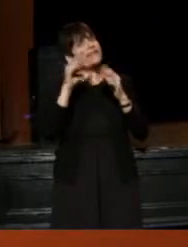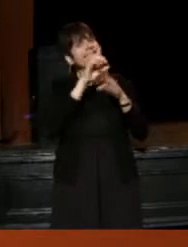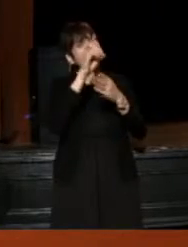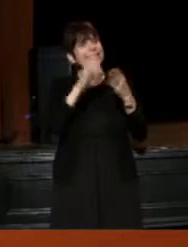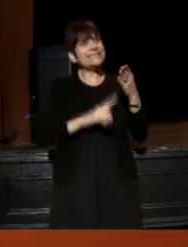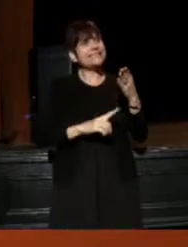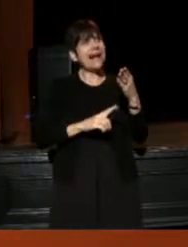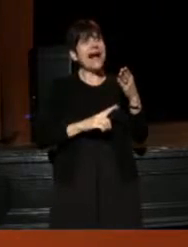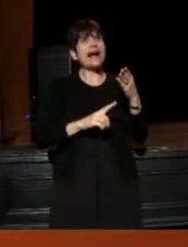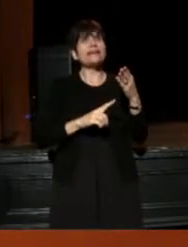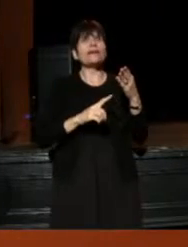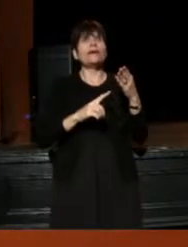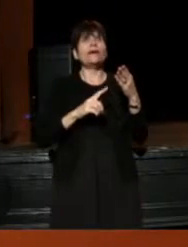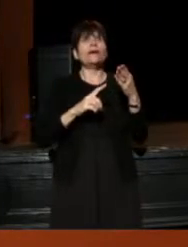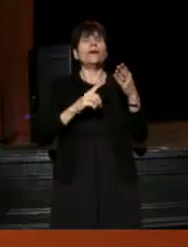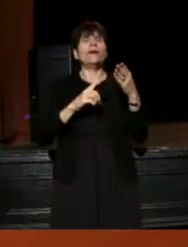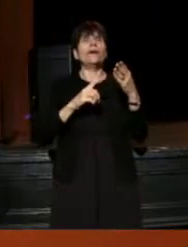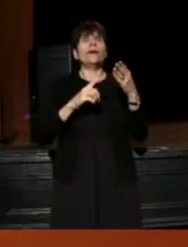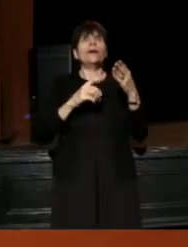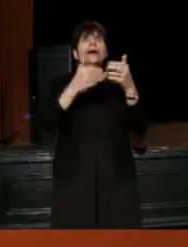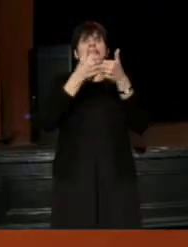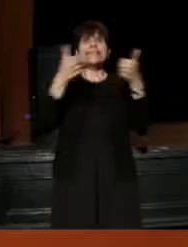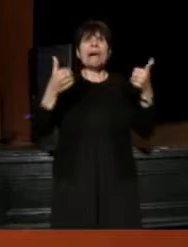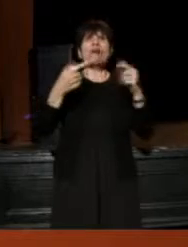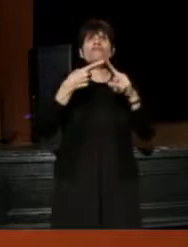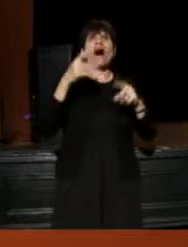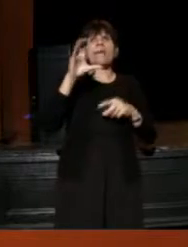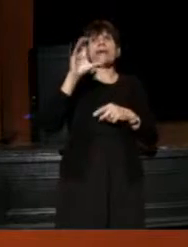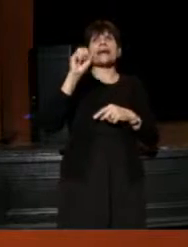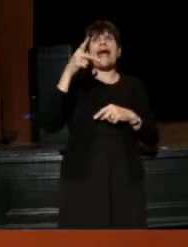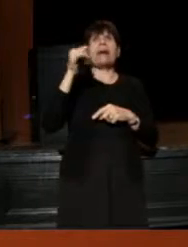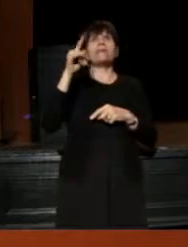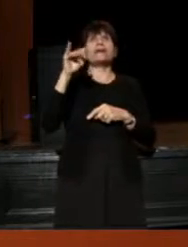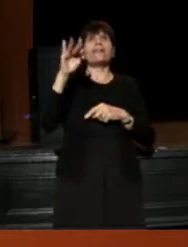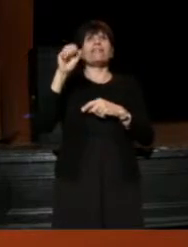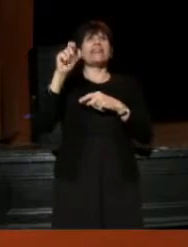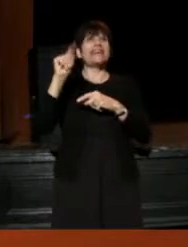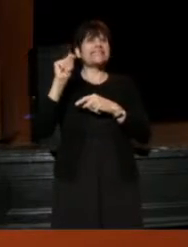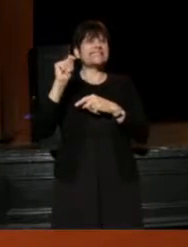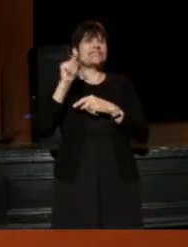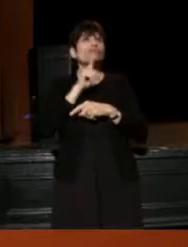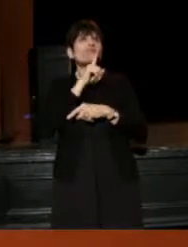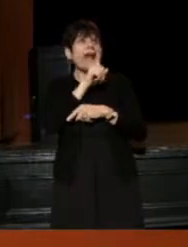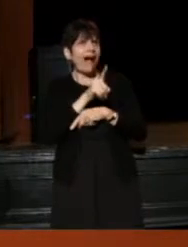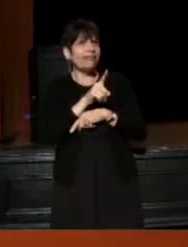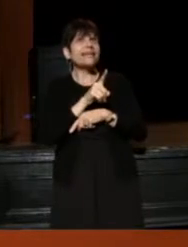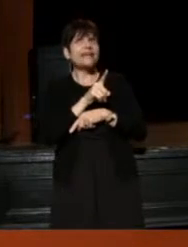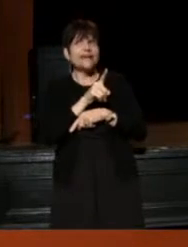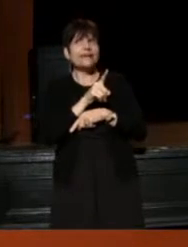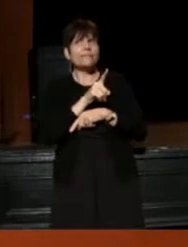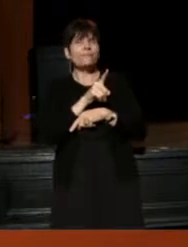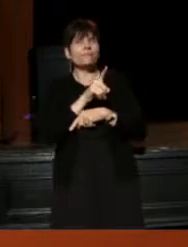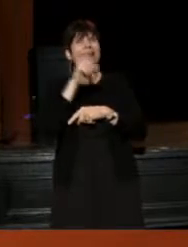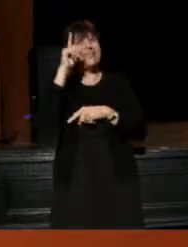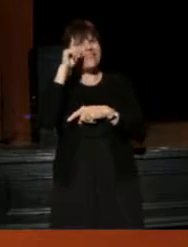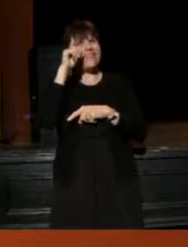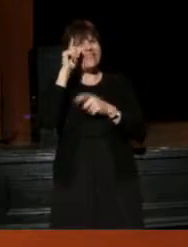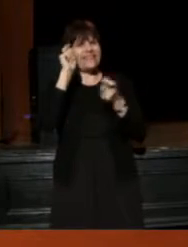that is different from this more capitalist reality that we live in, because ultimately, the thing that changes us